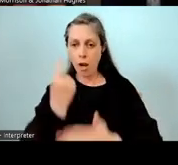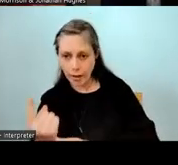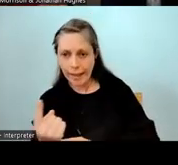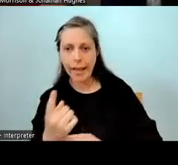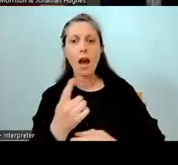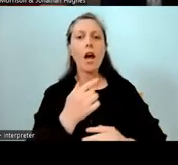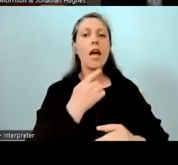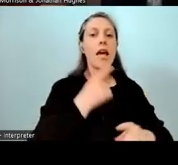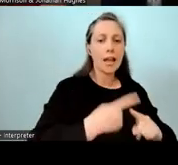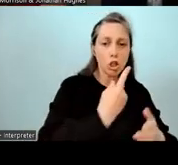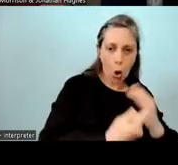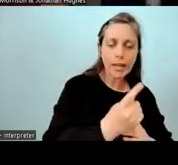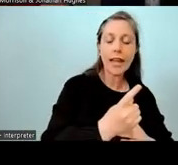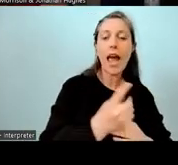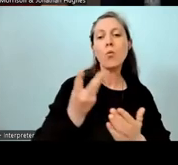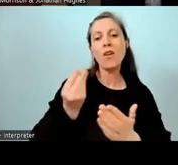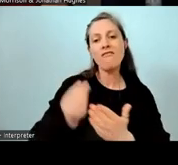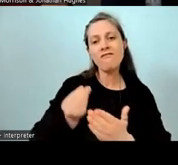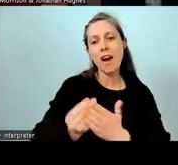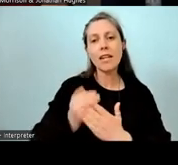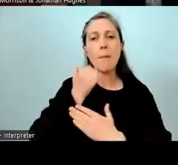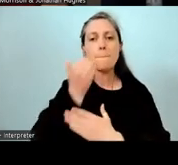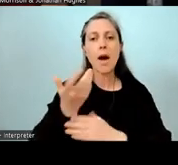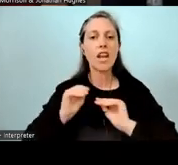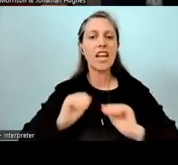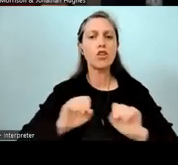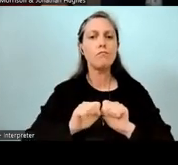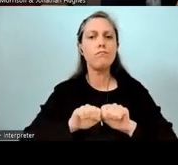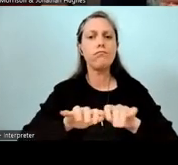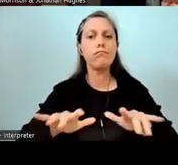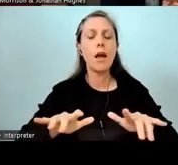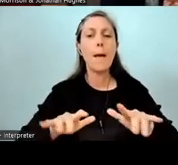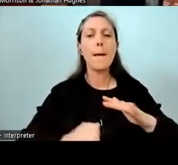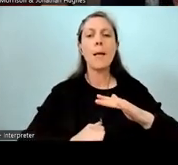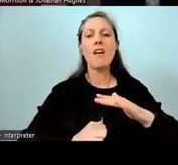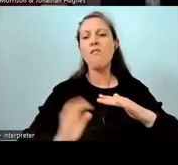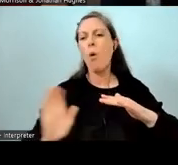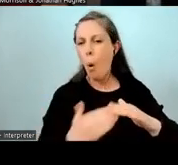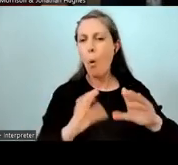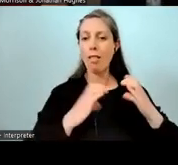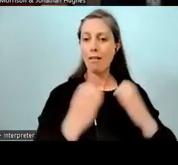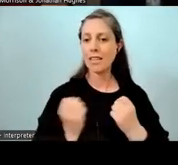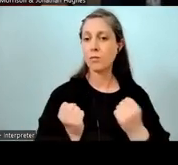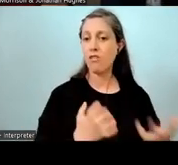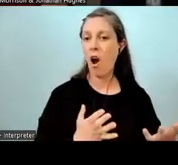We'd funded Māori education at a basic level right across all the classes. But it was pretty basic.